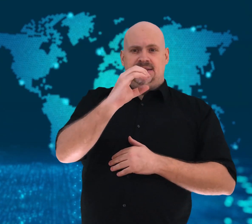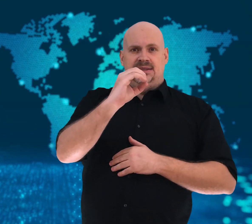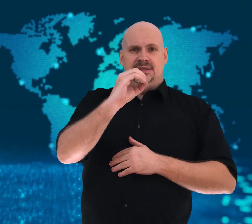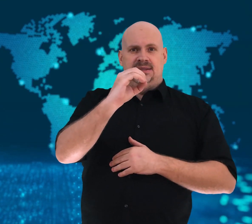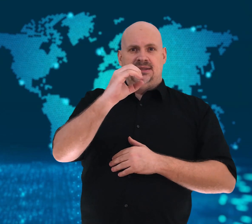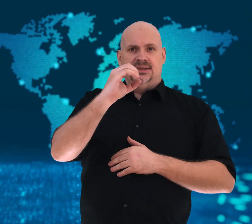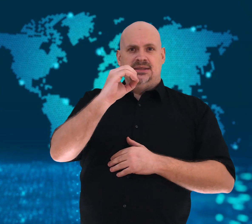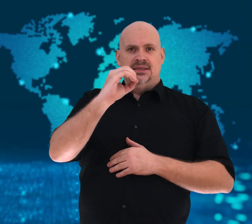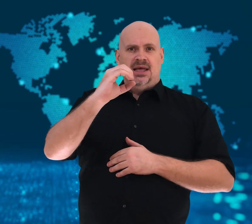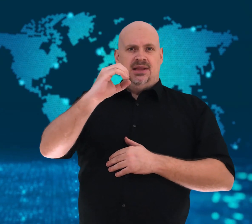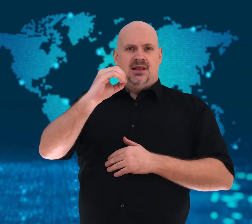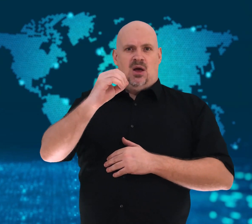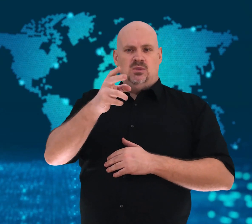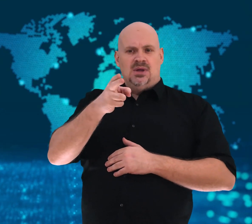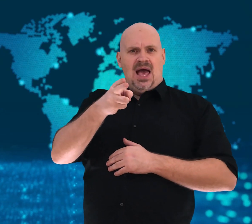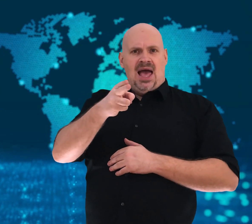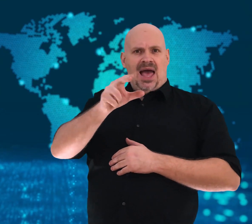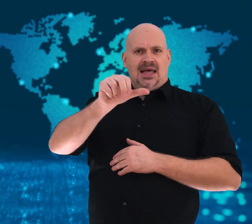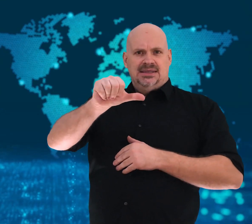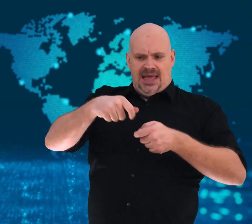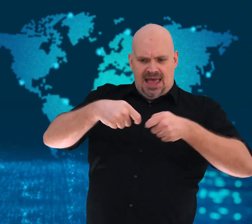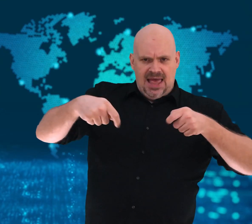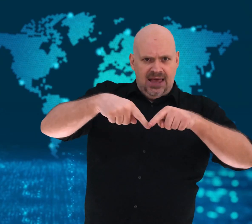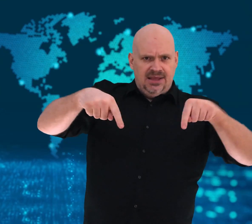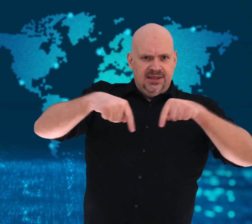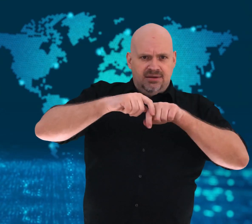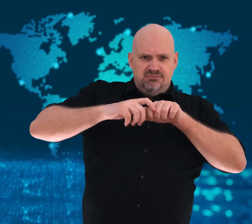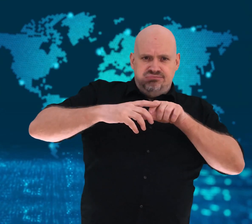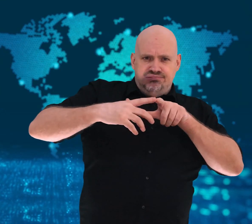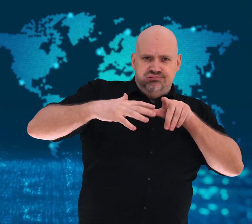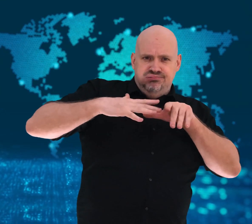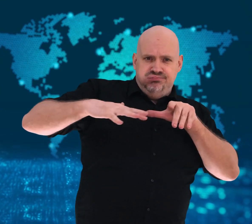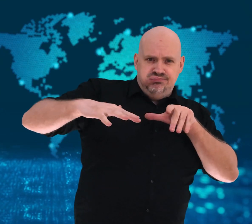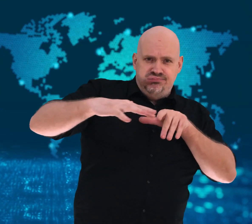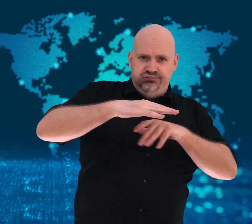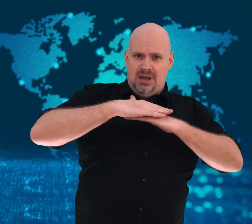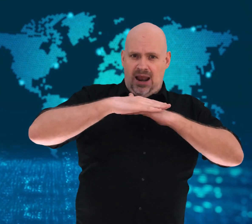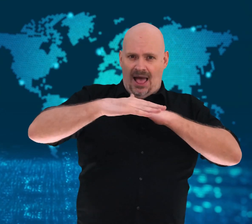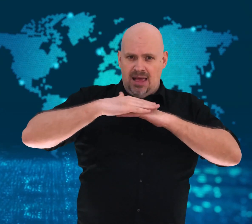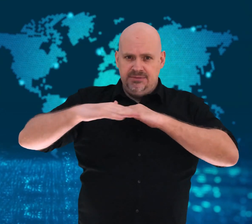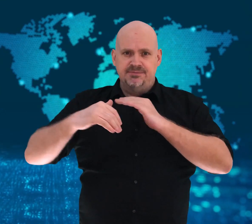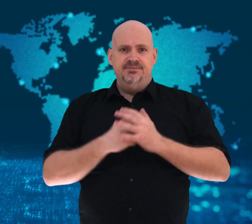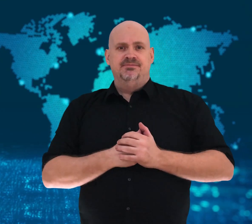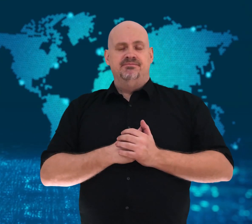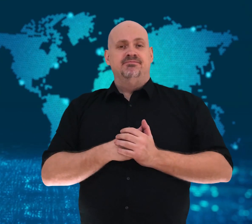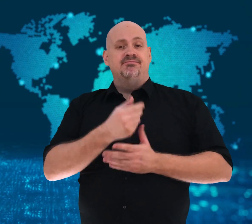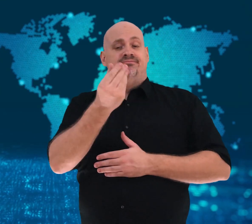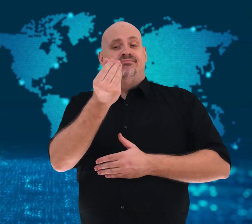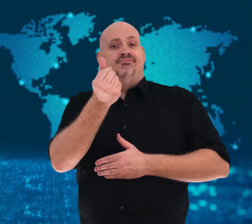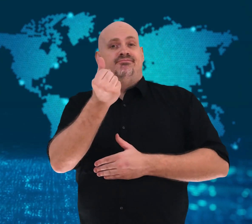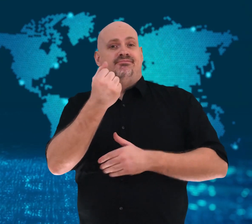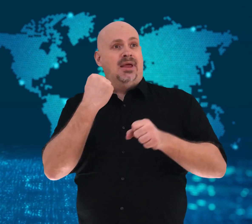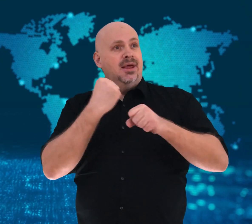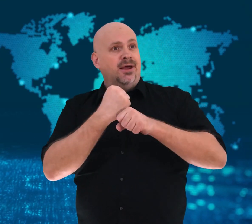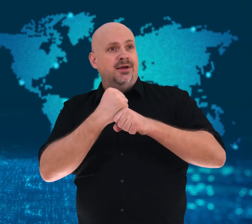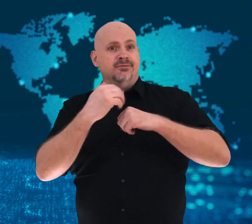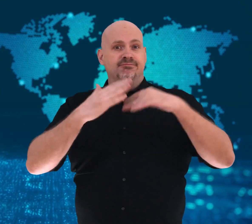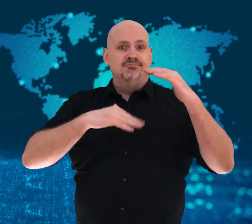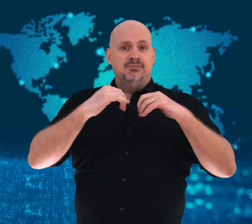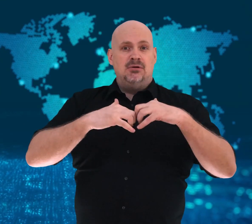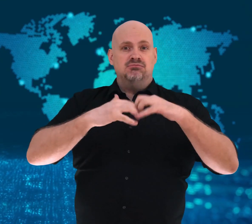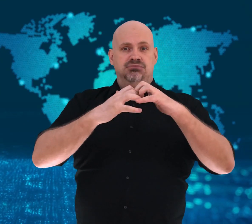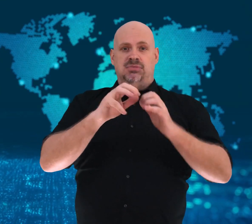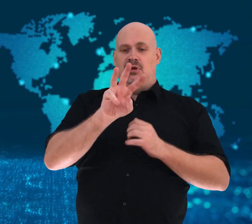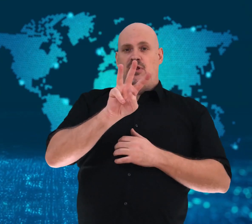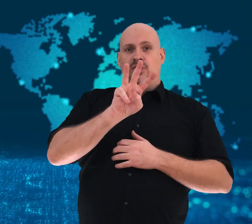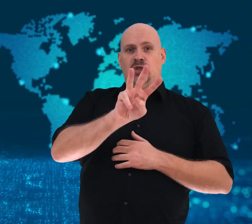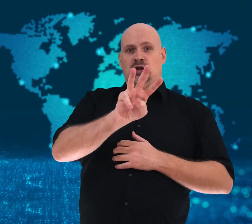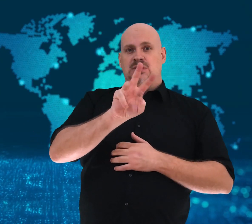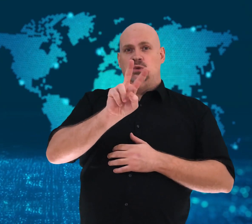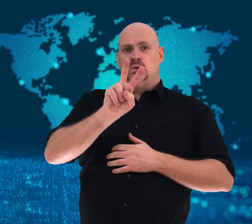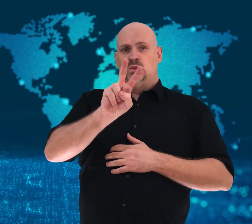It will be a “super hub” that will support health and technology